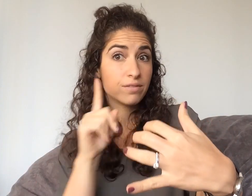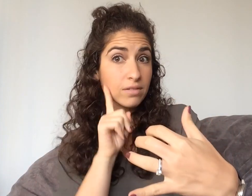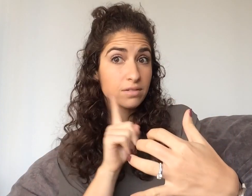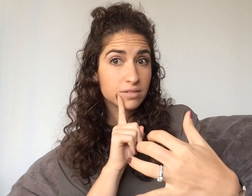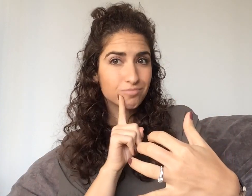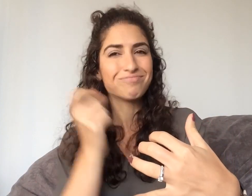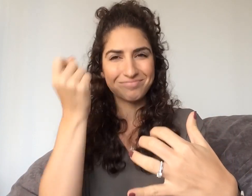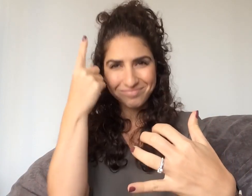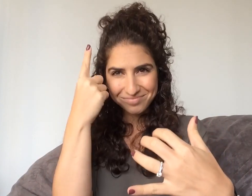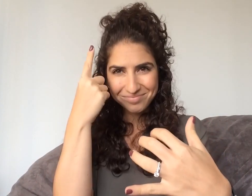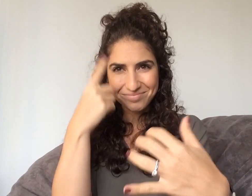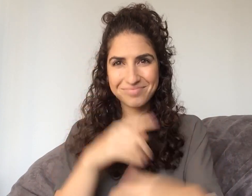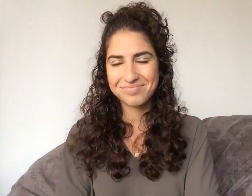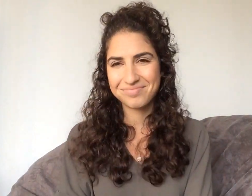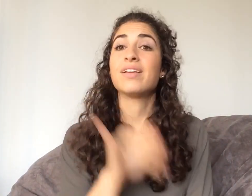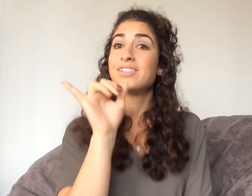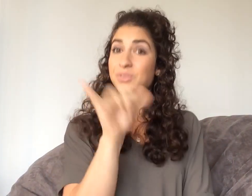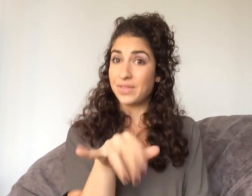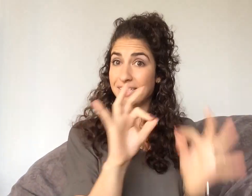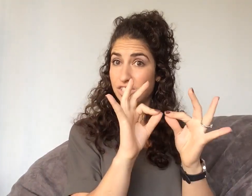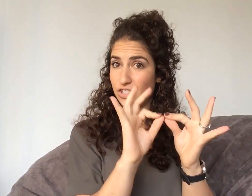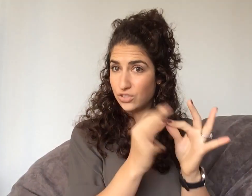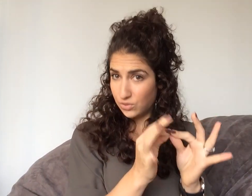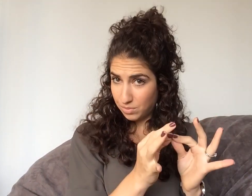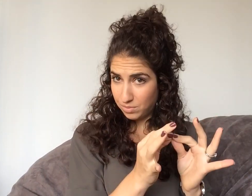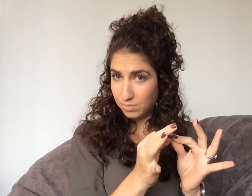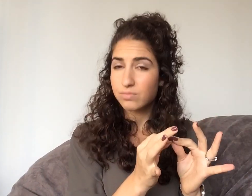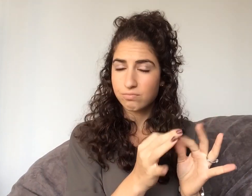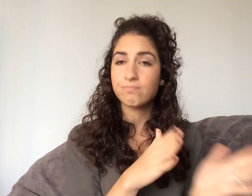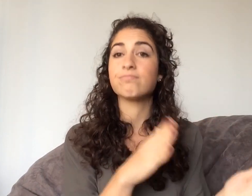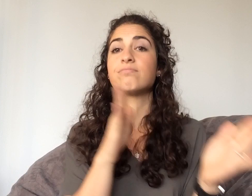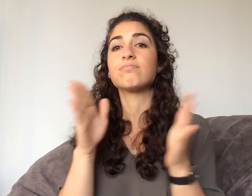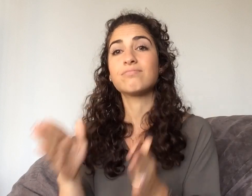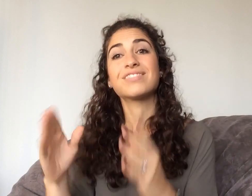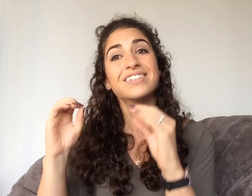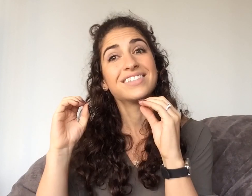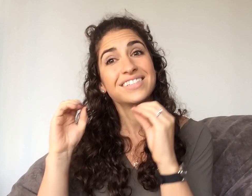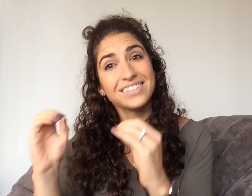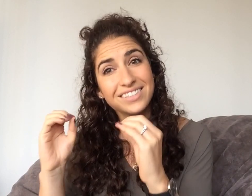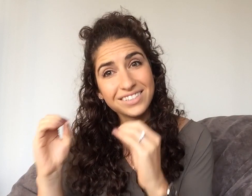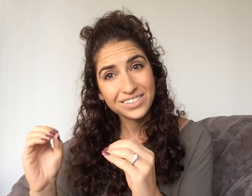if there is someone who's Deaf in the audience, they'll understand. And that's interpreting. Now on to teaching!